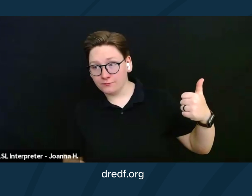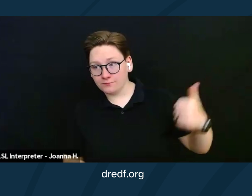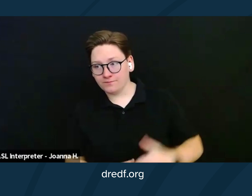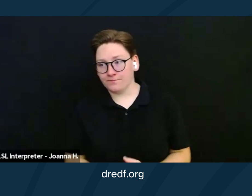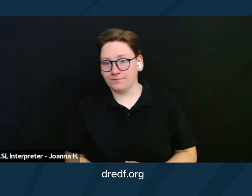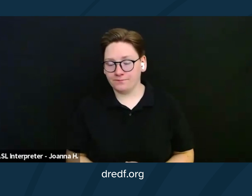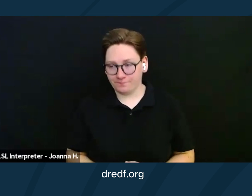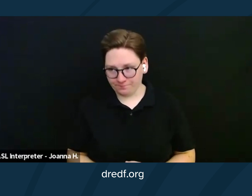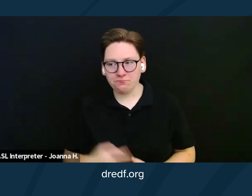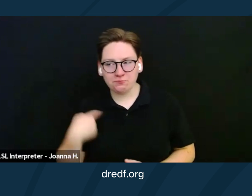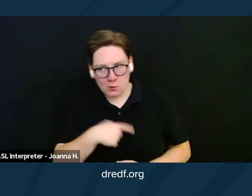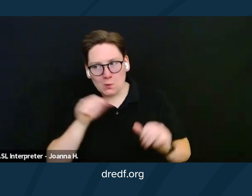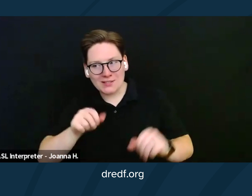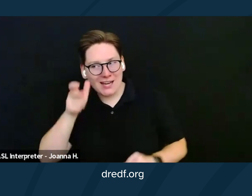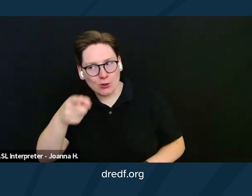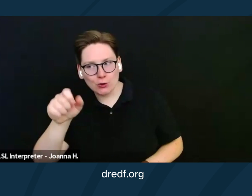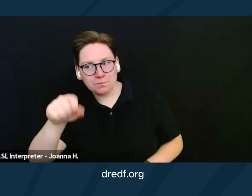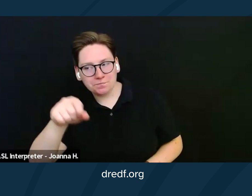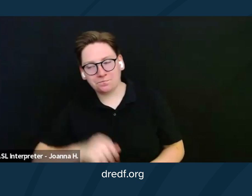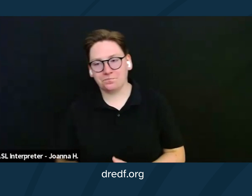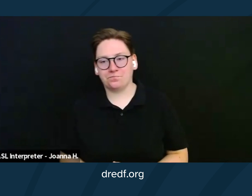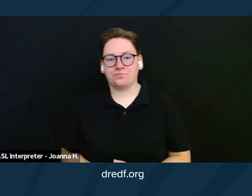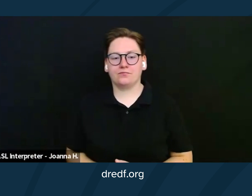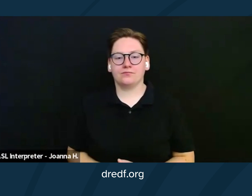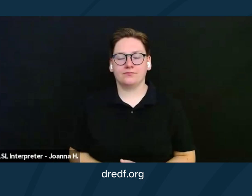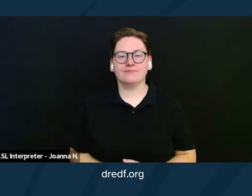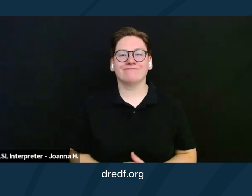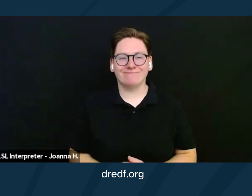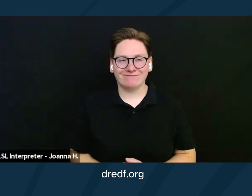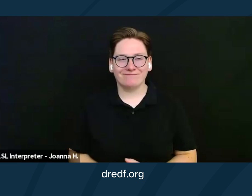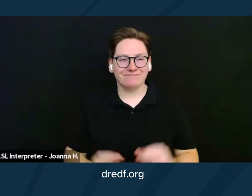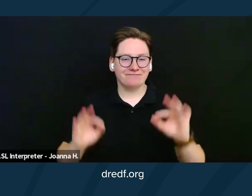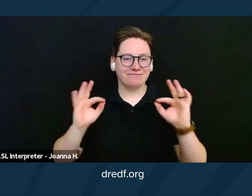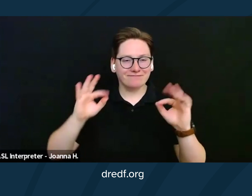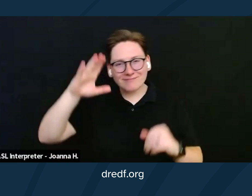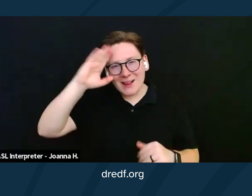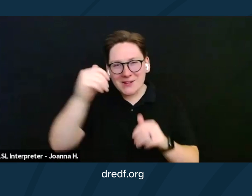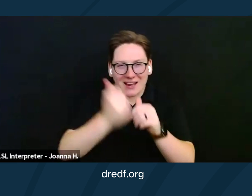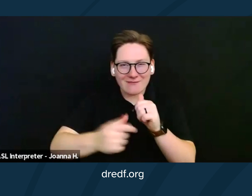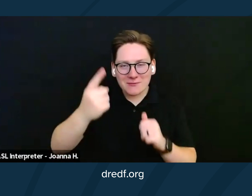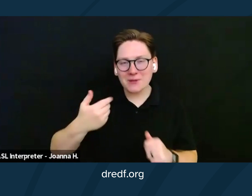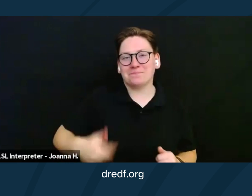Yes, we can hear you okay. Perfect. Okay. Hello, everyone. My name is Lori Long.